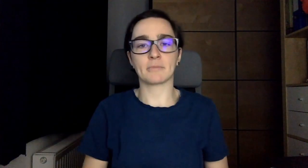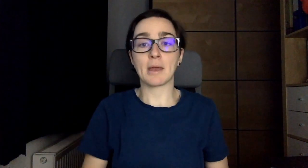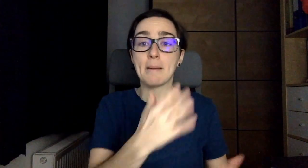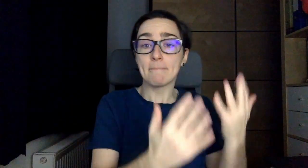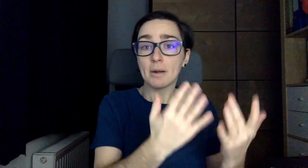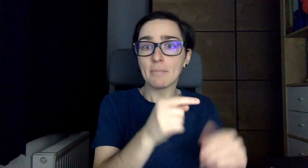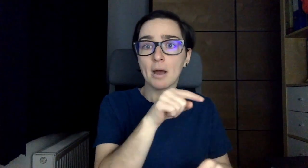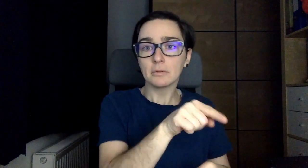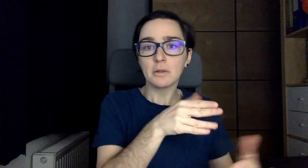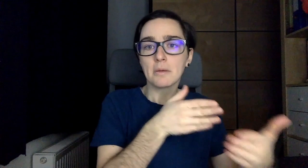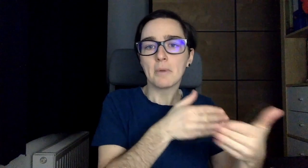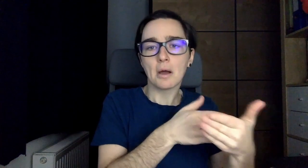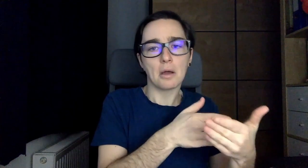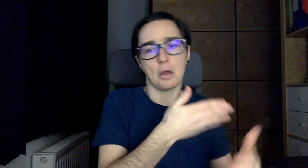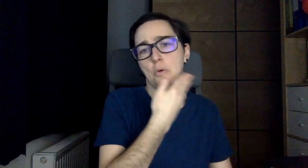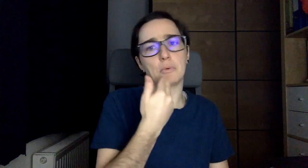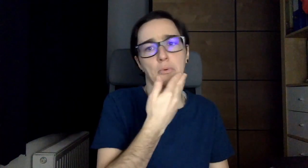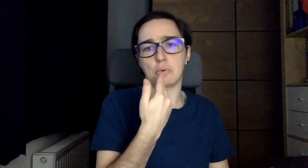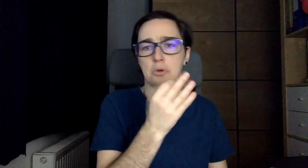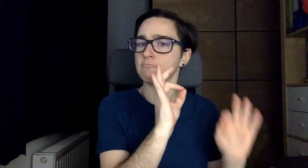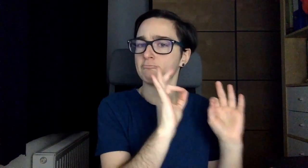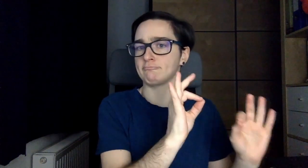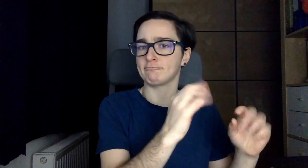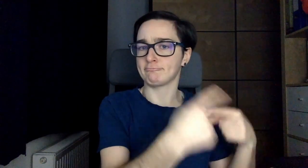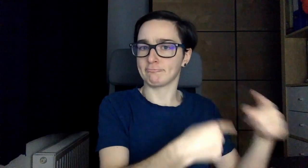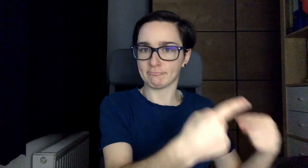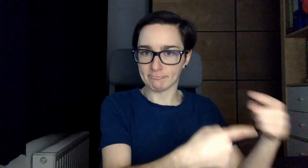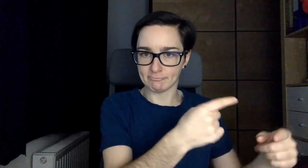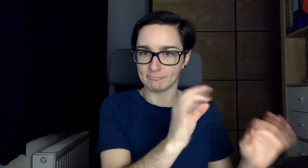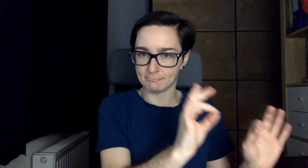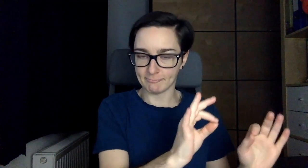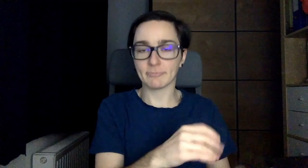I don´t really face any barriercs in mathematics. It´s going very well